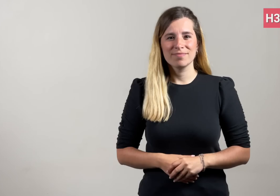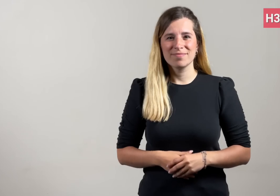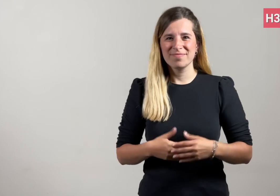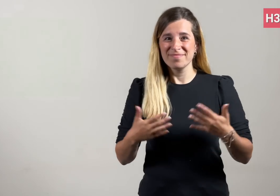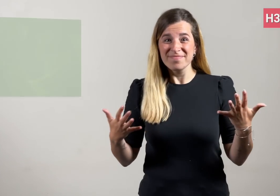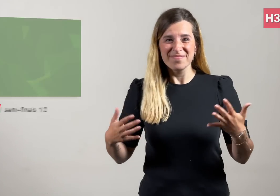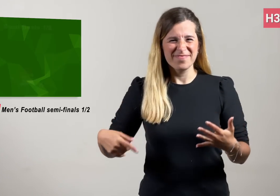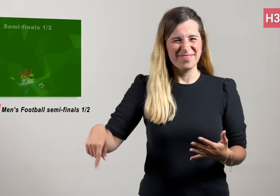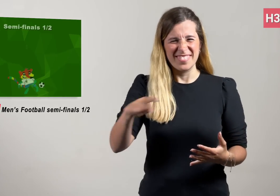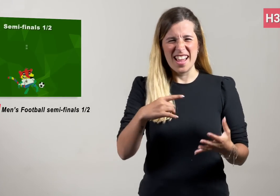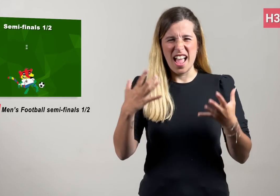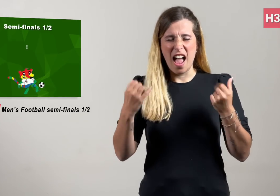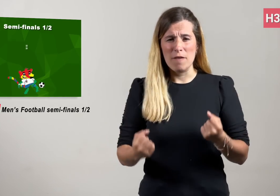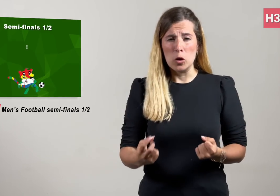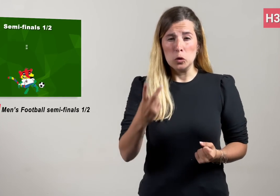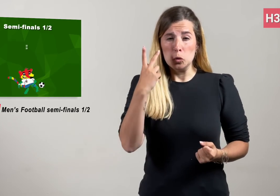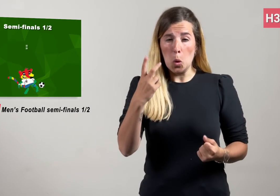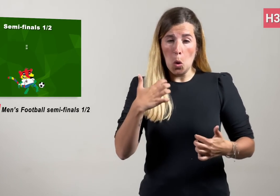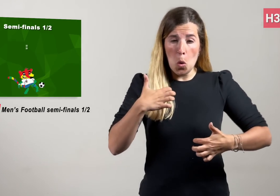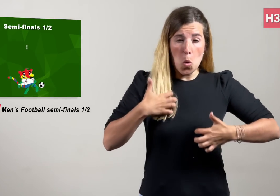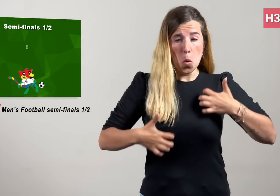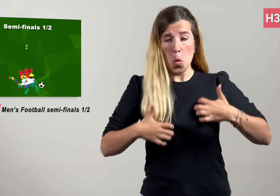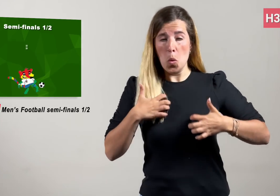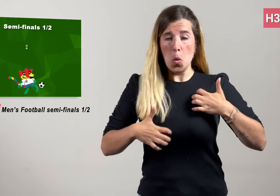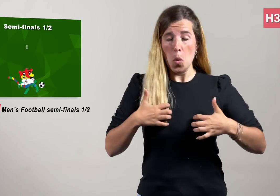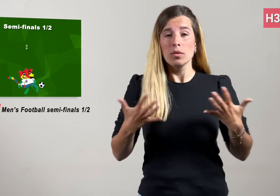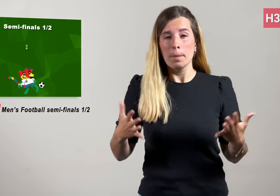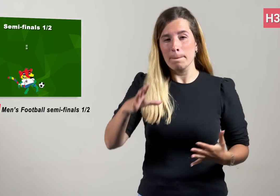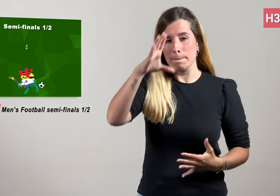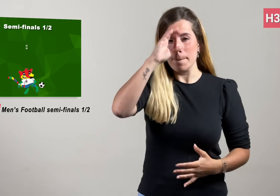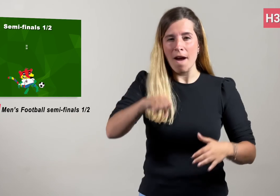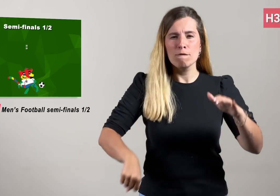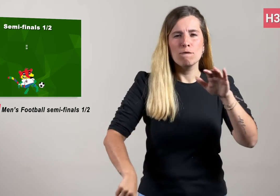We have two exciting Men’s Football semi-finals